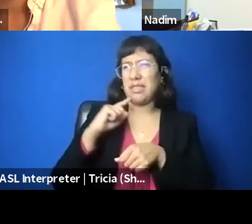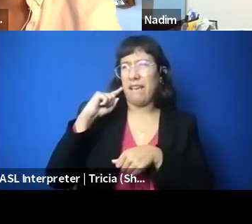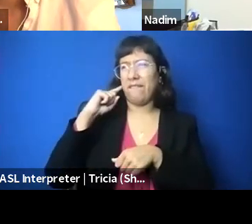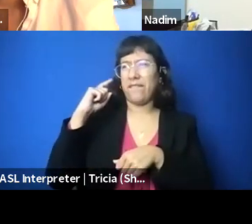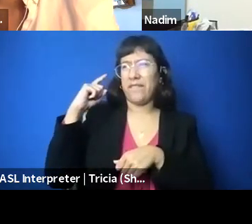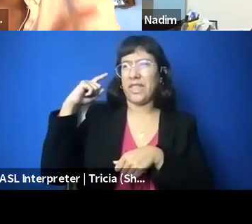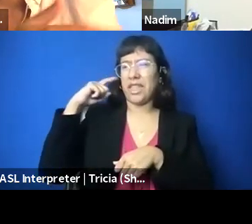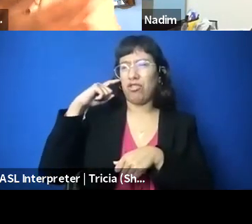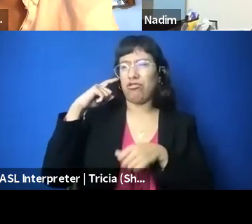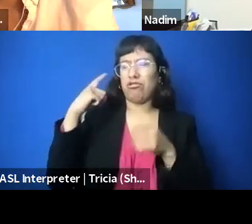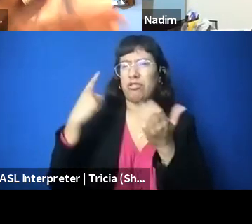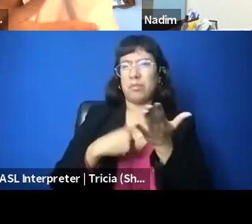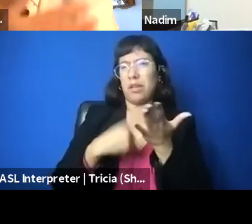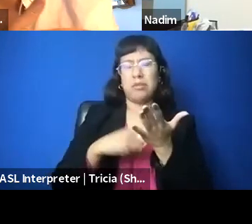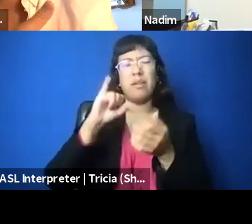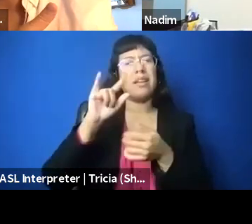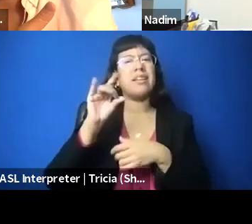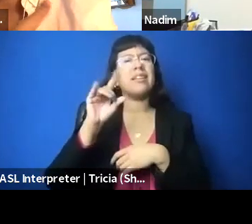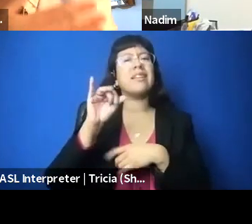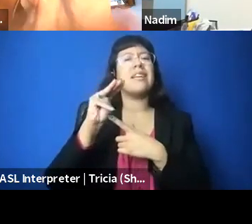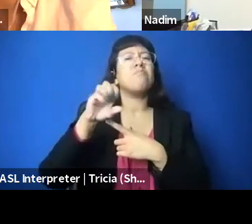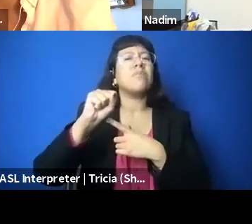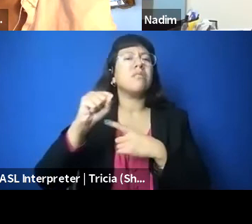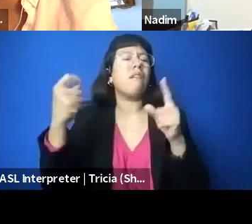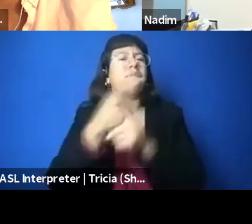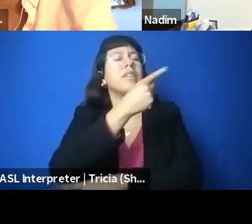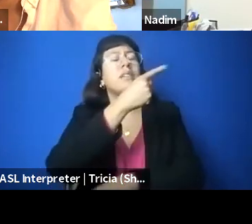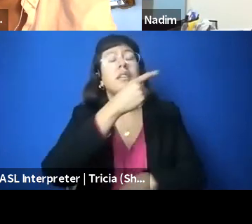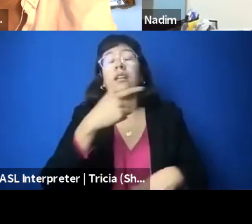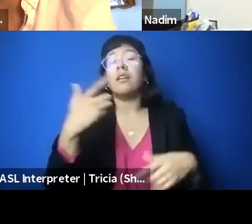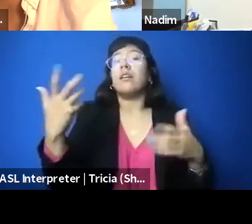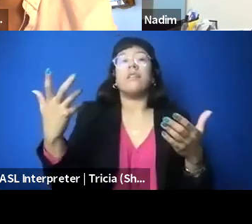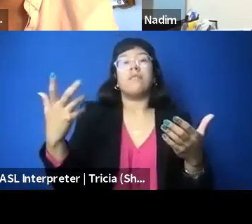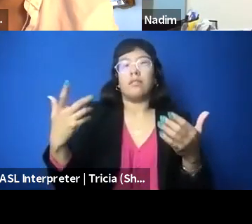The, you know, some years ago now, now we have more of an audience,